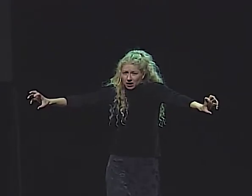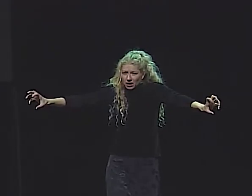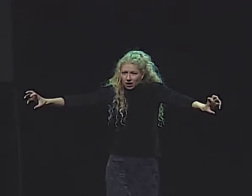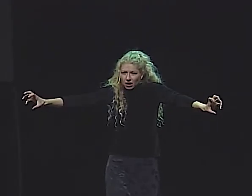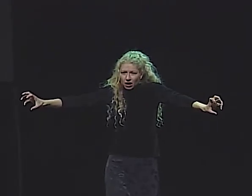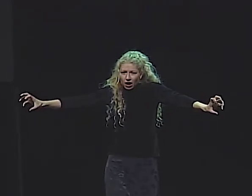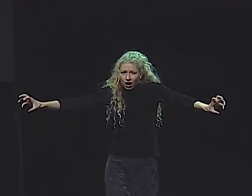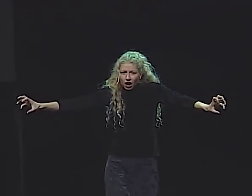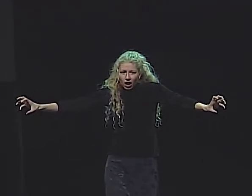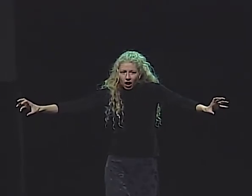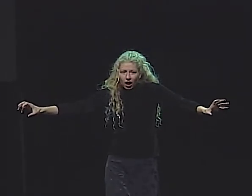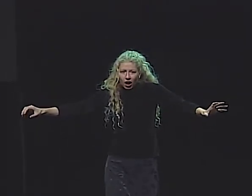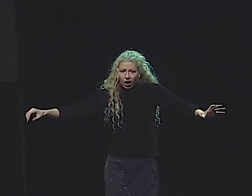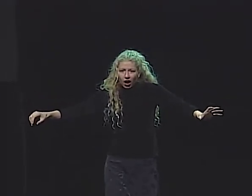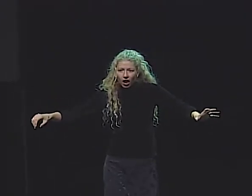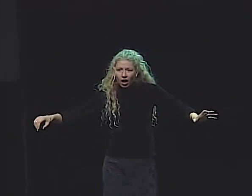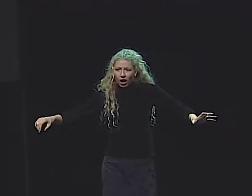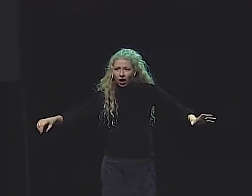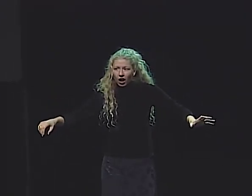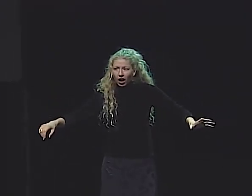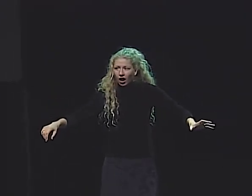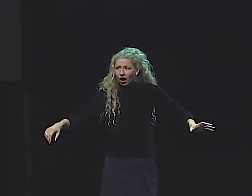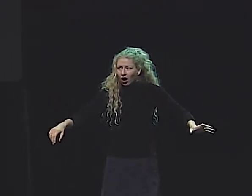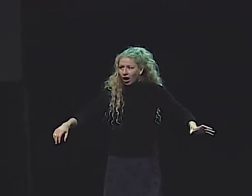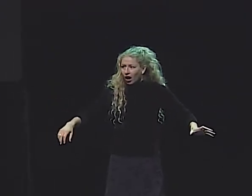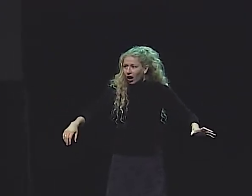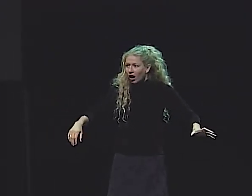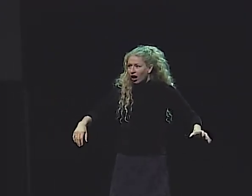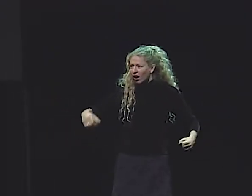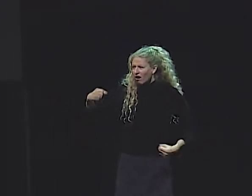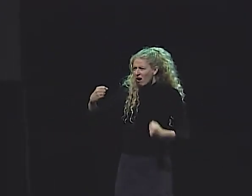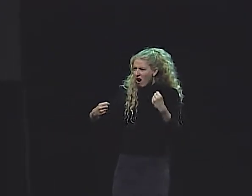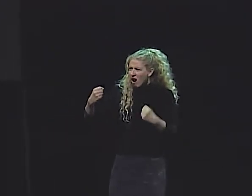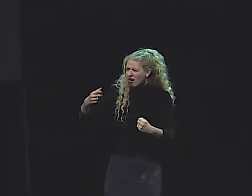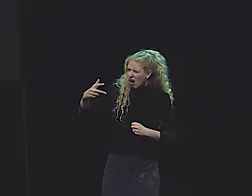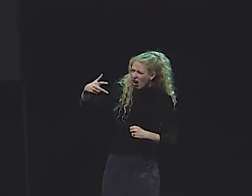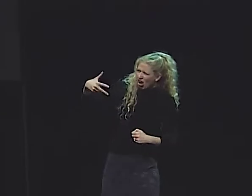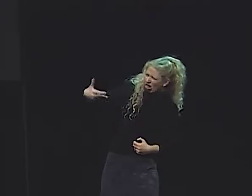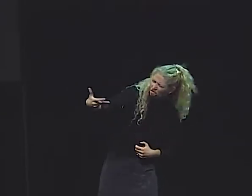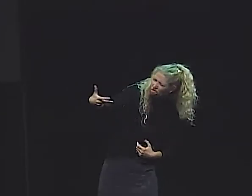WHITE BIRDS PASSED HER AS THEY FLEW OUT OF THIS AREA,